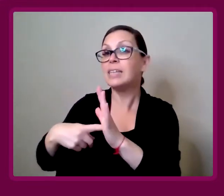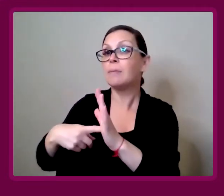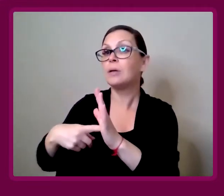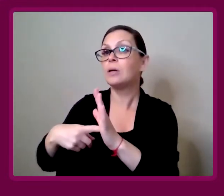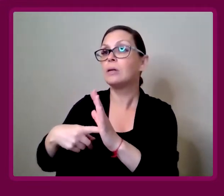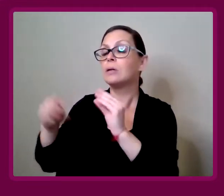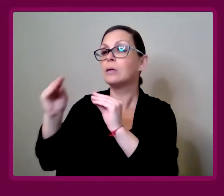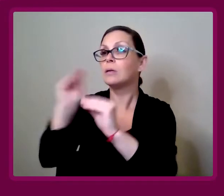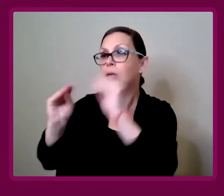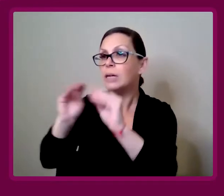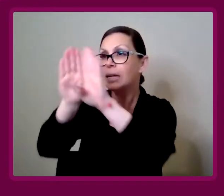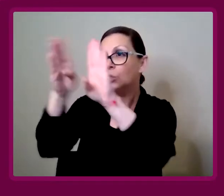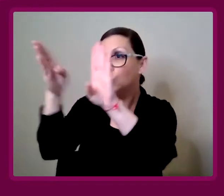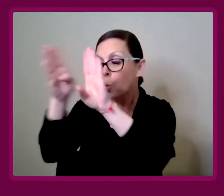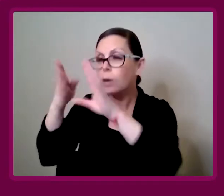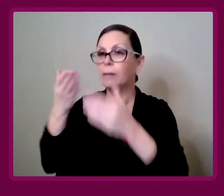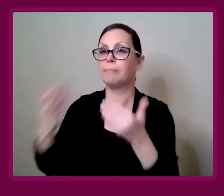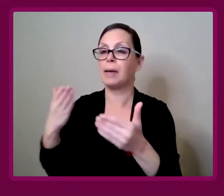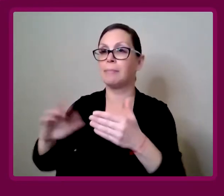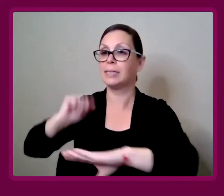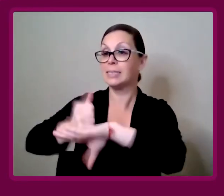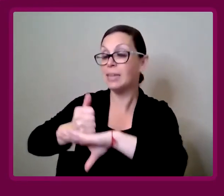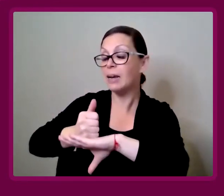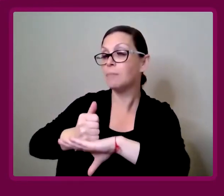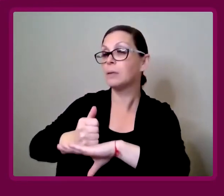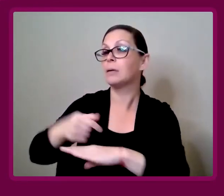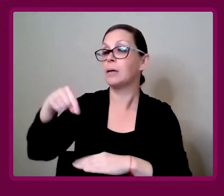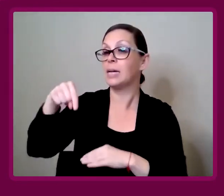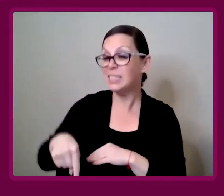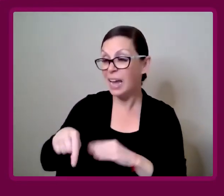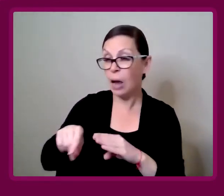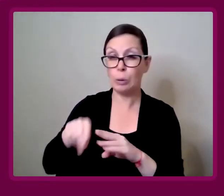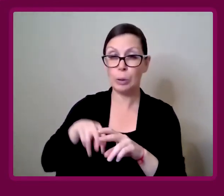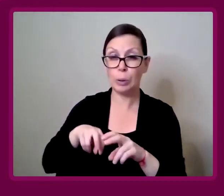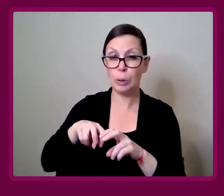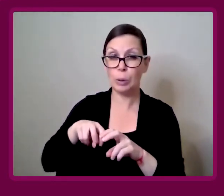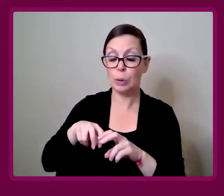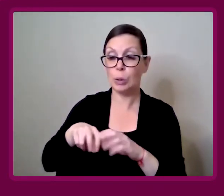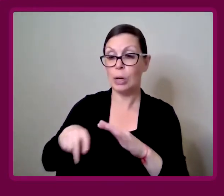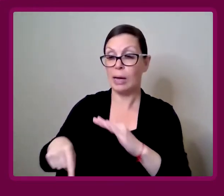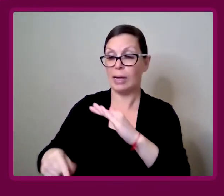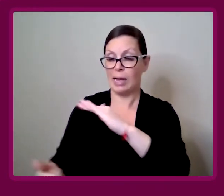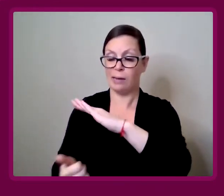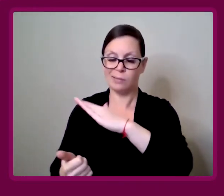It could be something like having a downstairs bathroom, that could potentially be converted